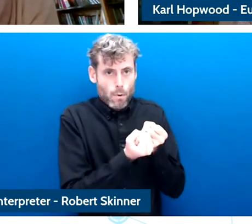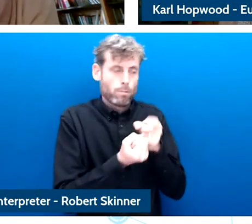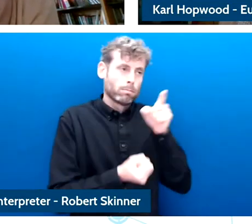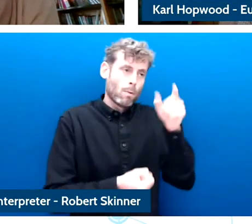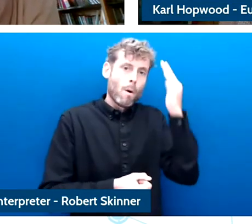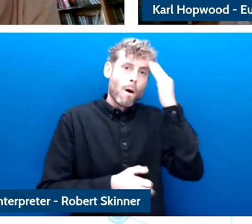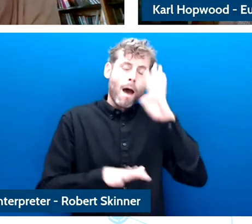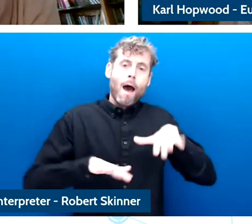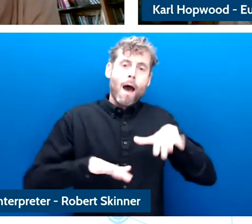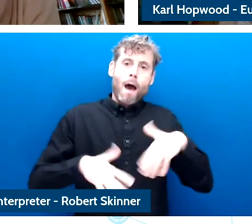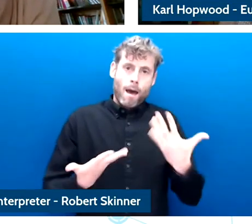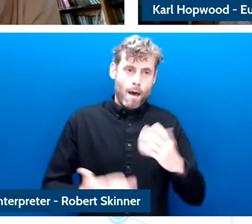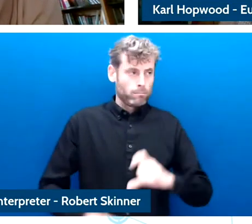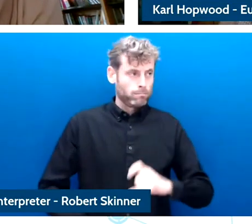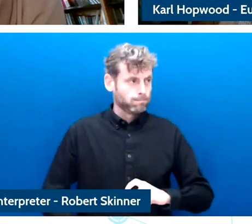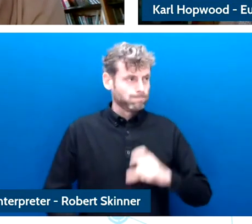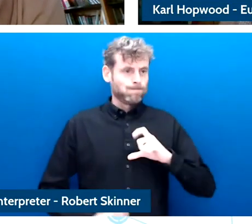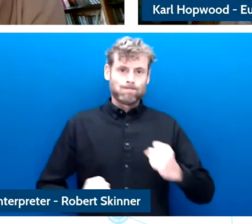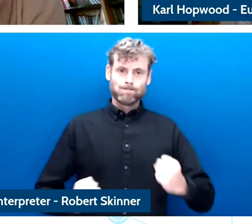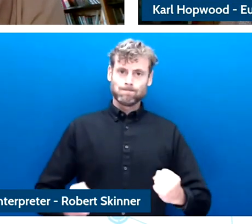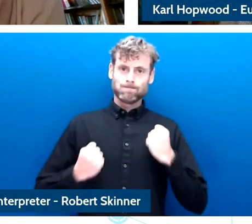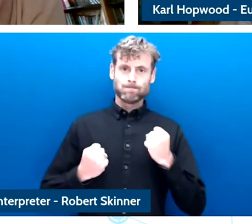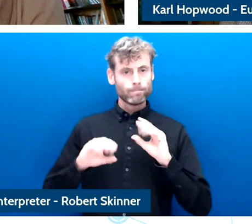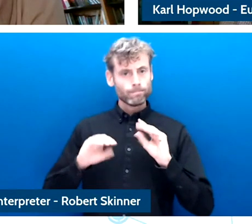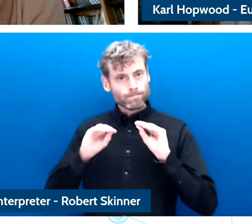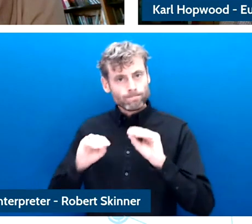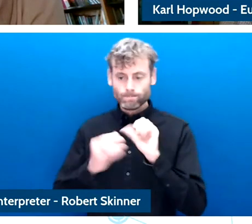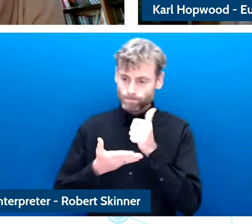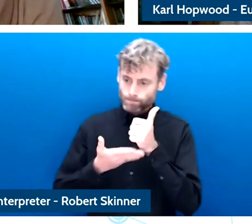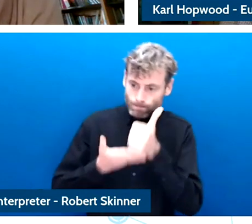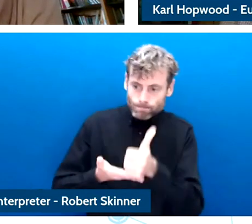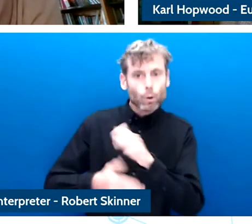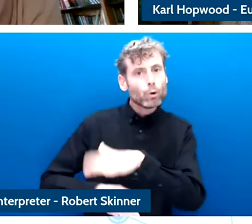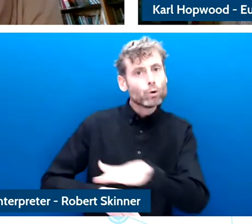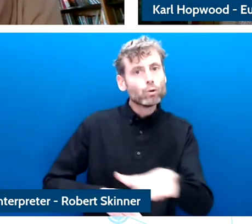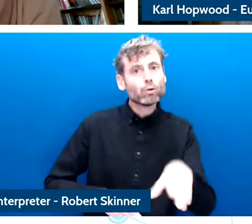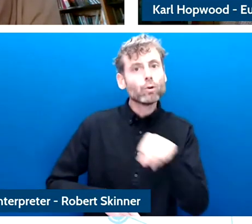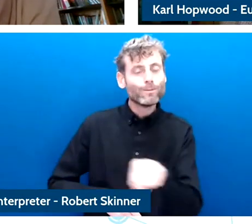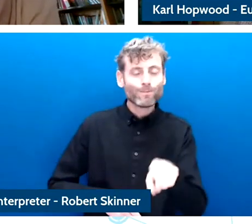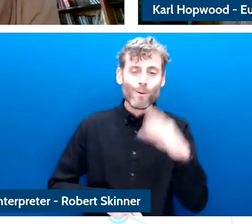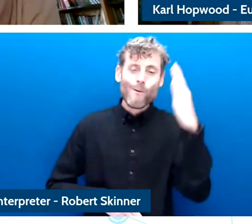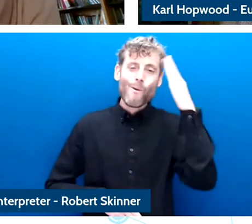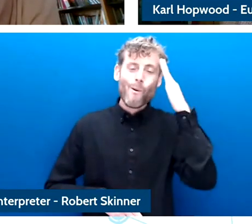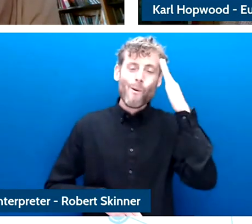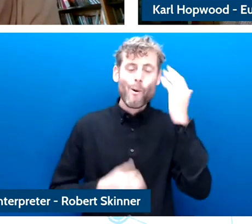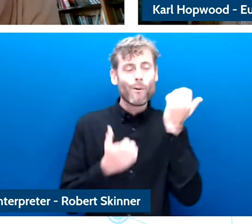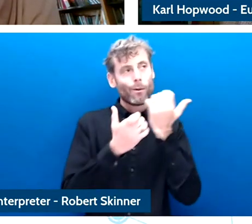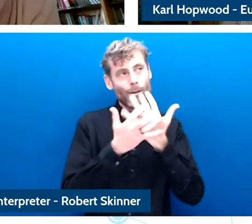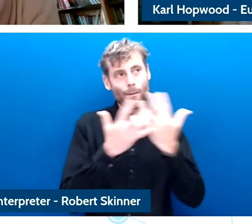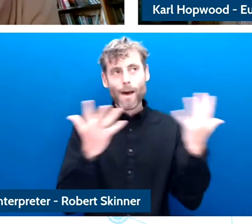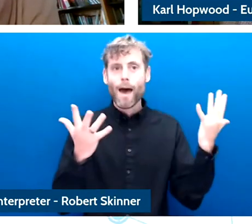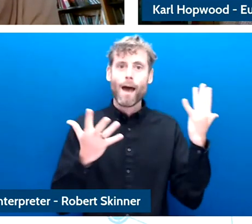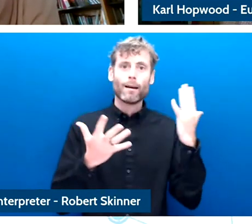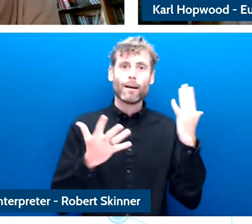children that are I think it is important for children to have social interaction and real interaction with their parents.